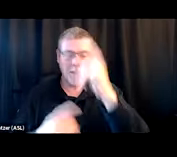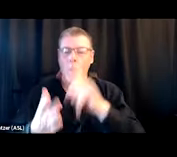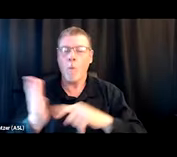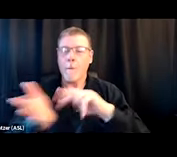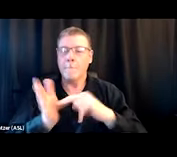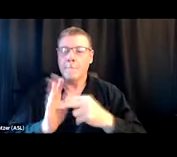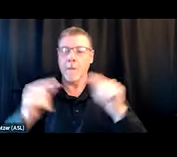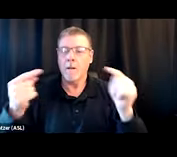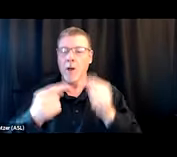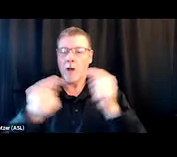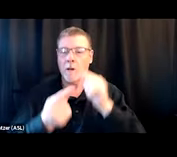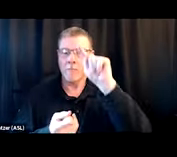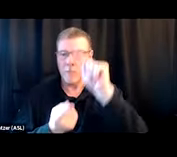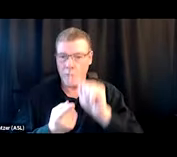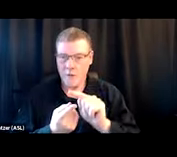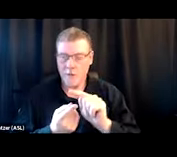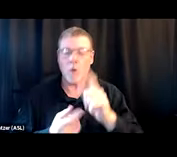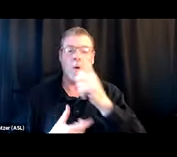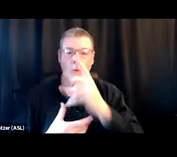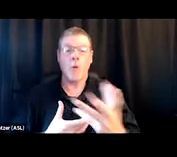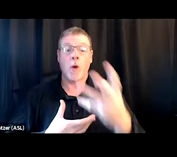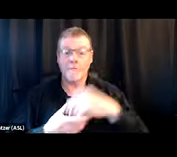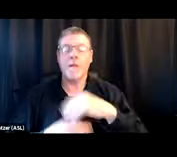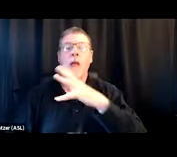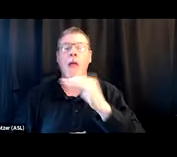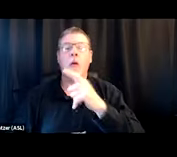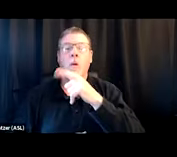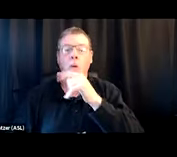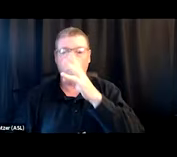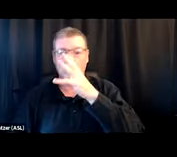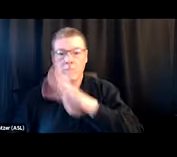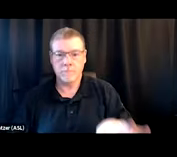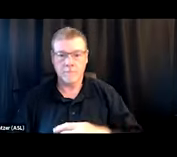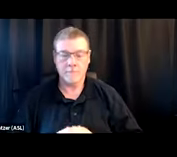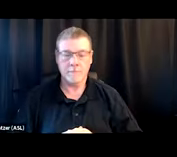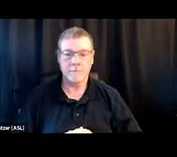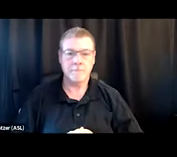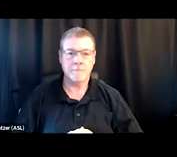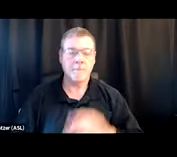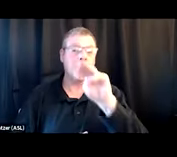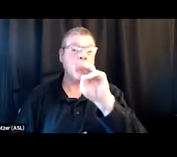who we're taking into the fold and who we're leaving out. Media, you've probably seen some stories about this in the past.